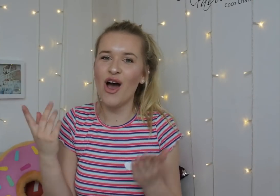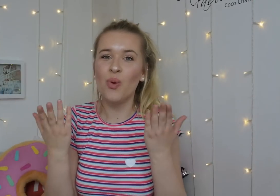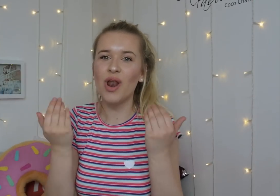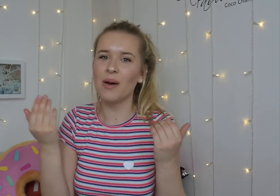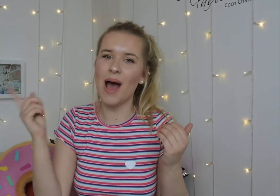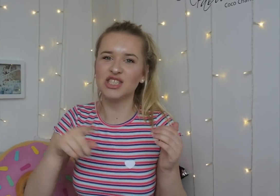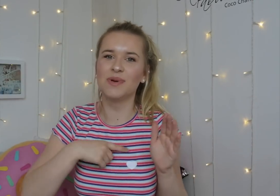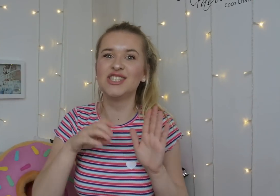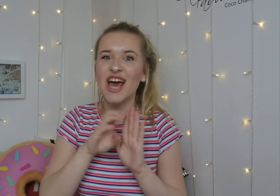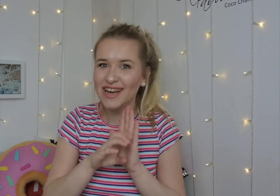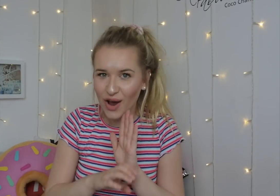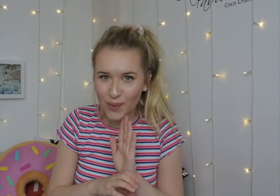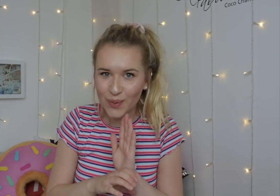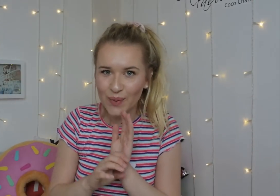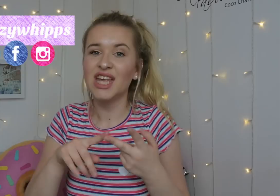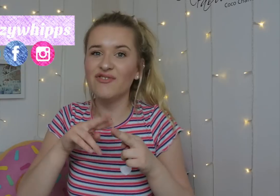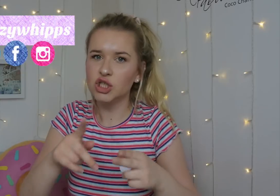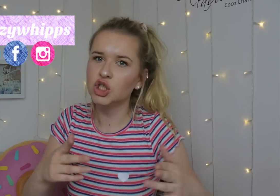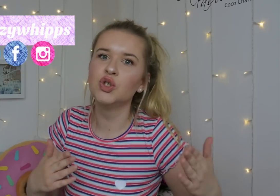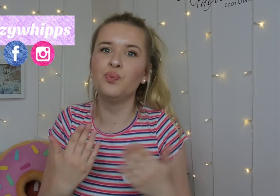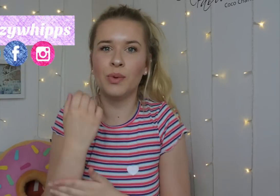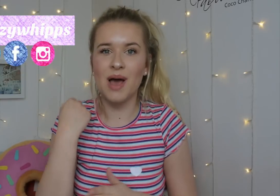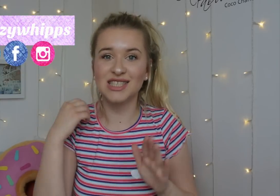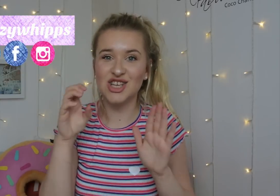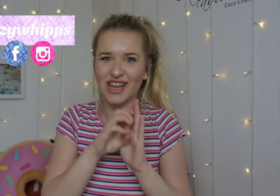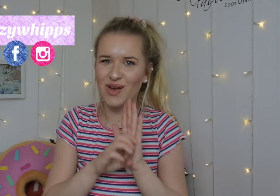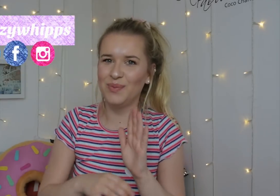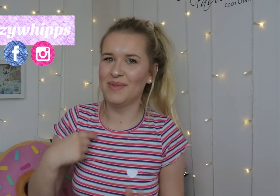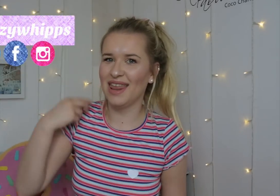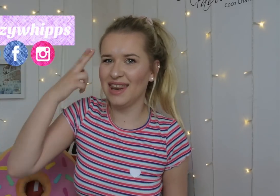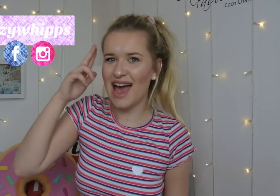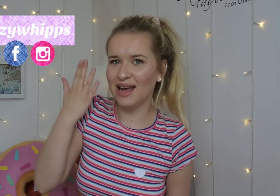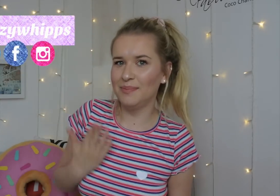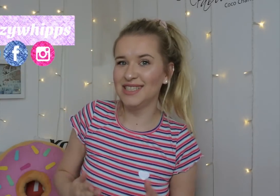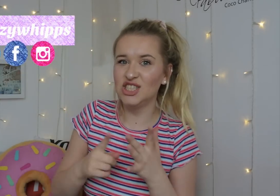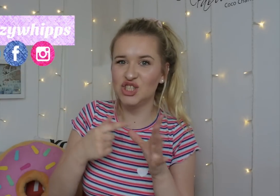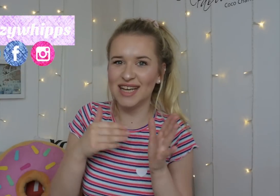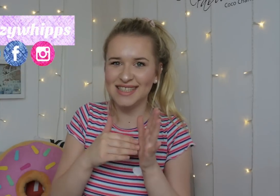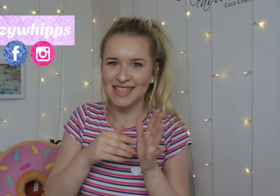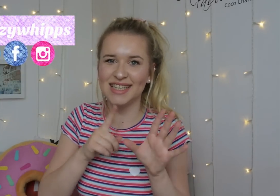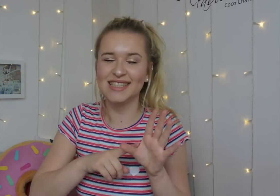Welcome back to my channel. If you're new to my channel, then hello, I'm Jazzy